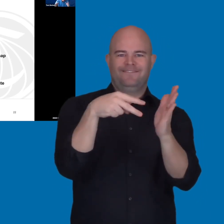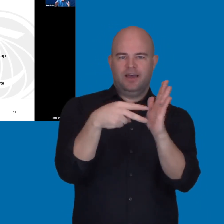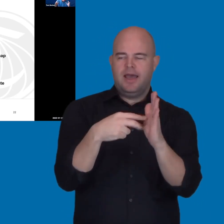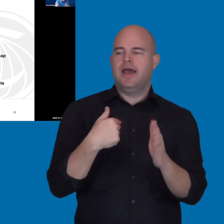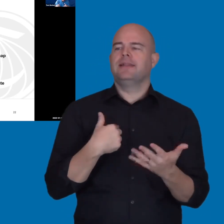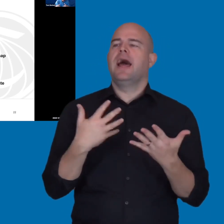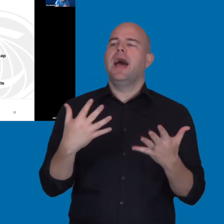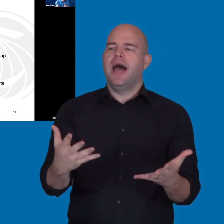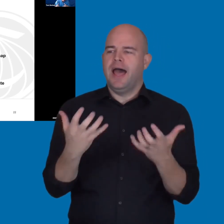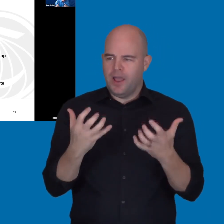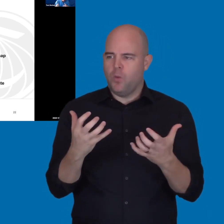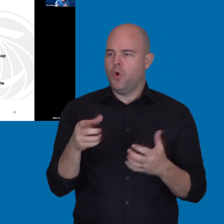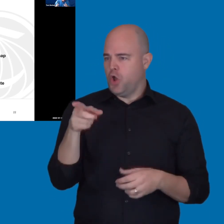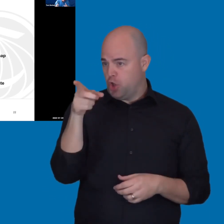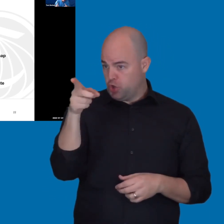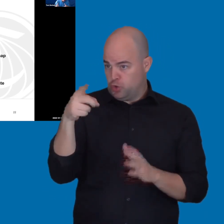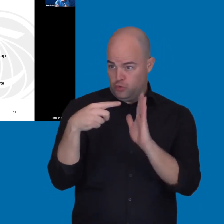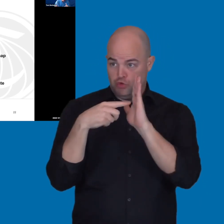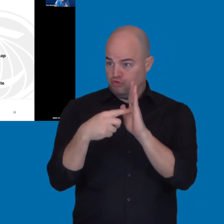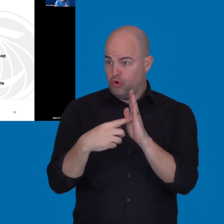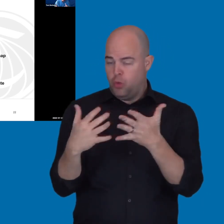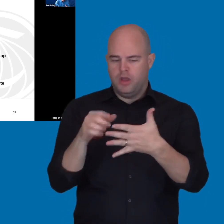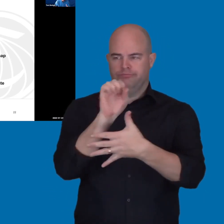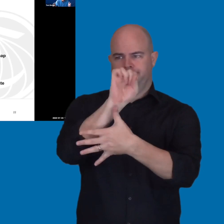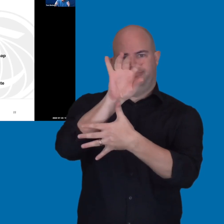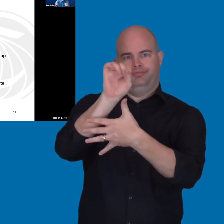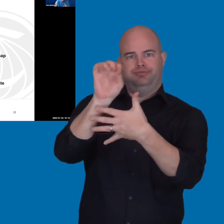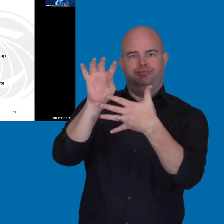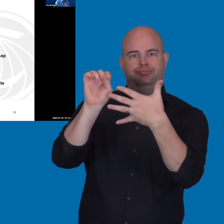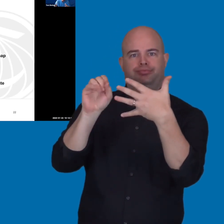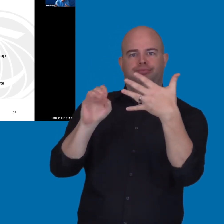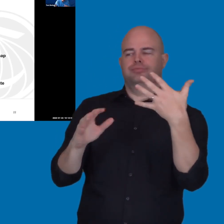here's all the different things the vendor needs to show you, with a screen reader.